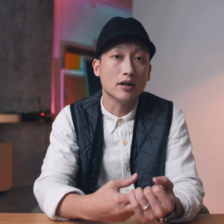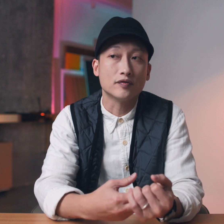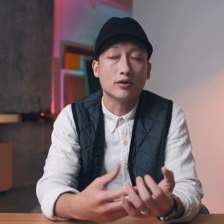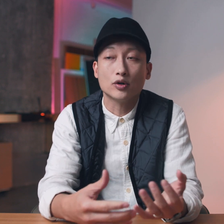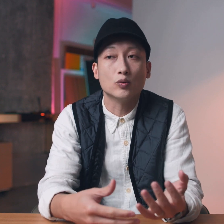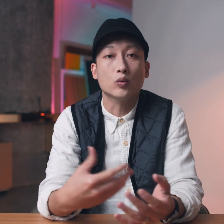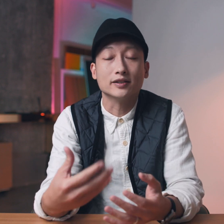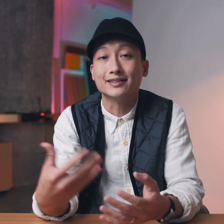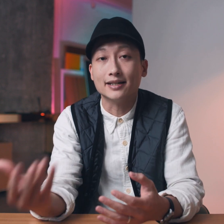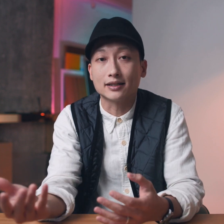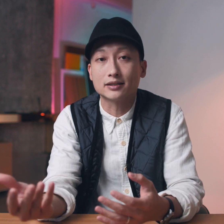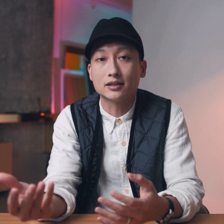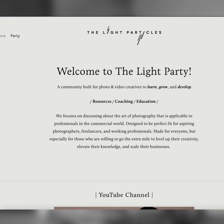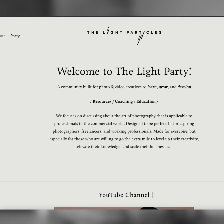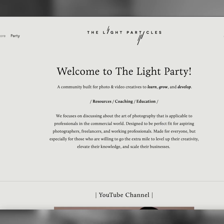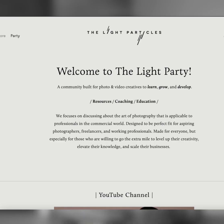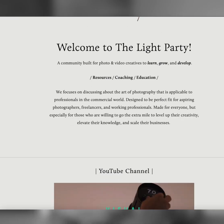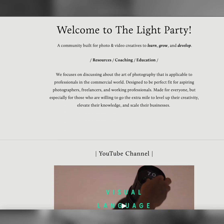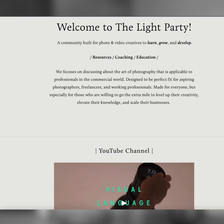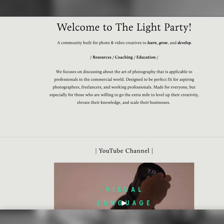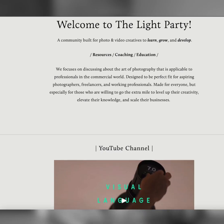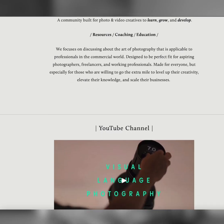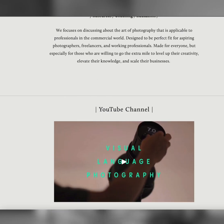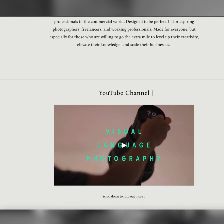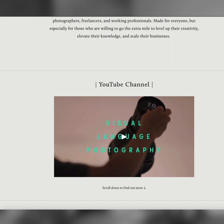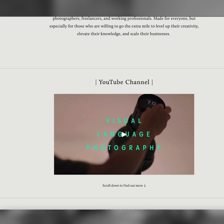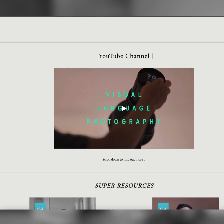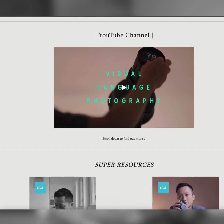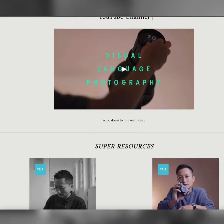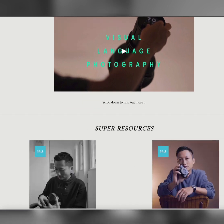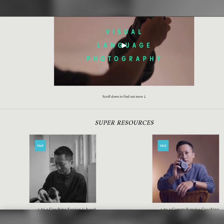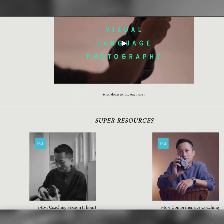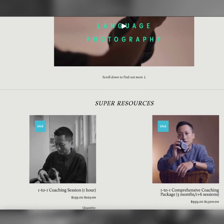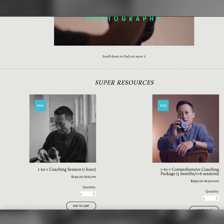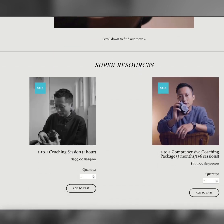but they don't know what's next this channel is your next step to advance in your photography